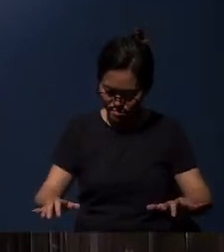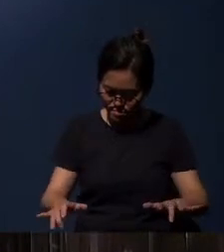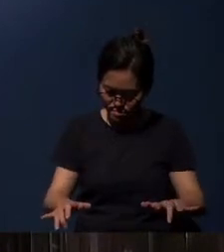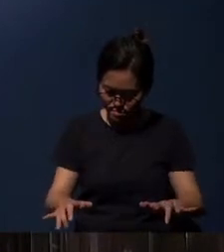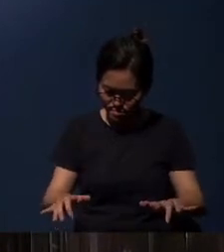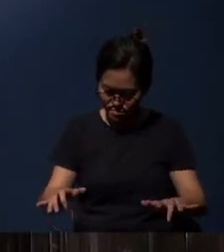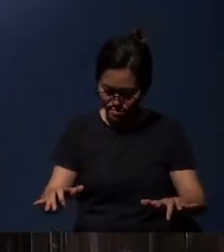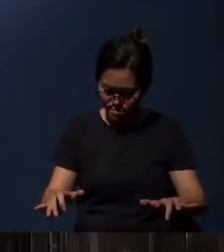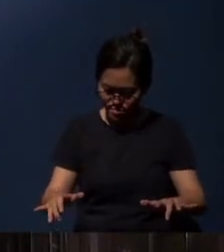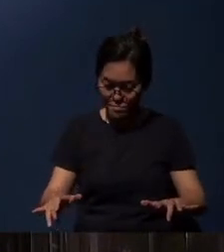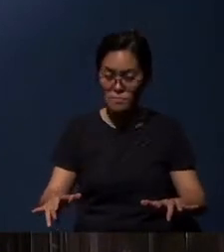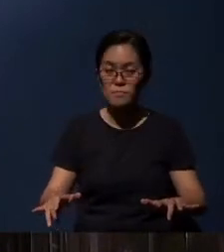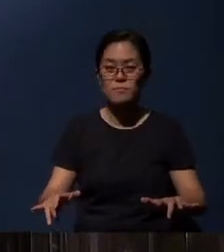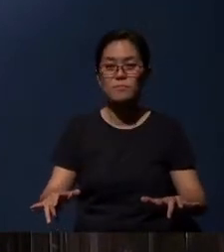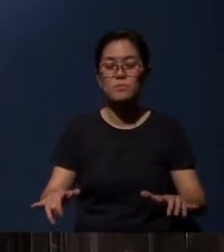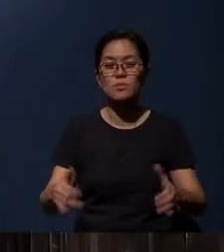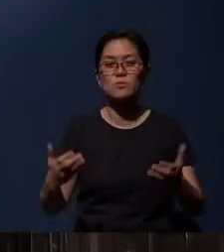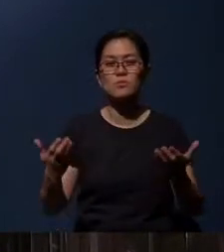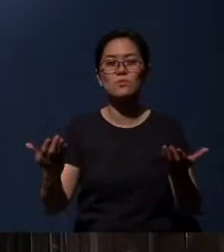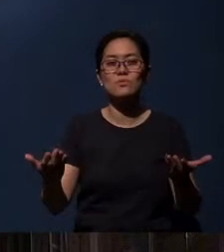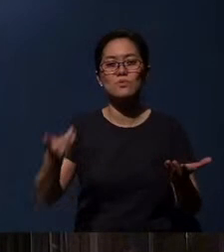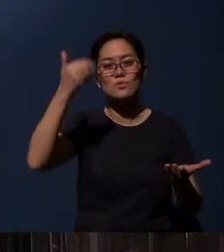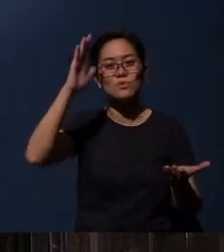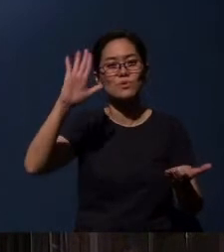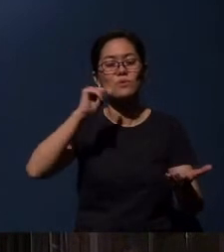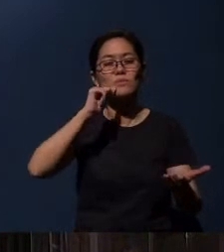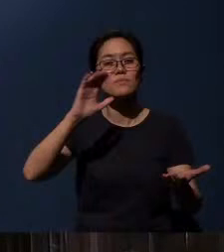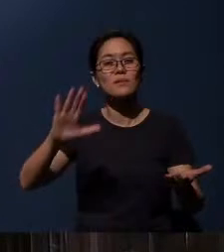Let’s receive the Lord’s benediction.